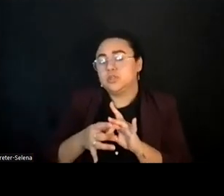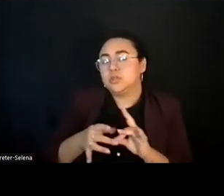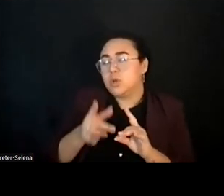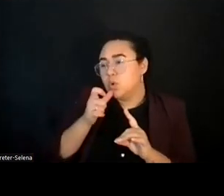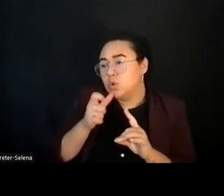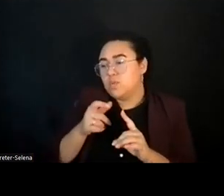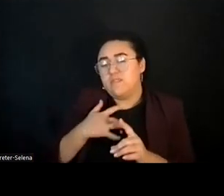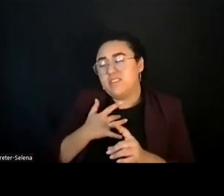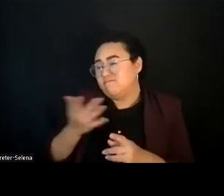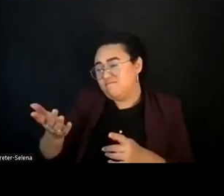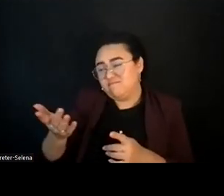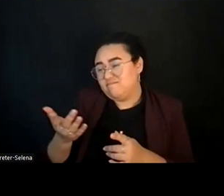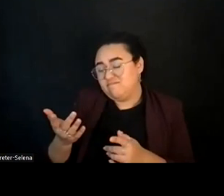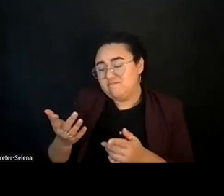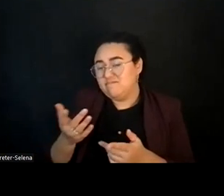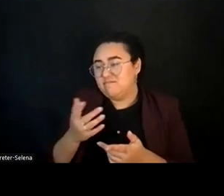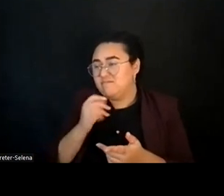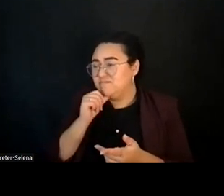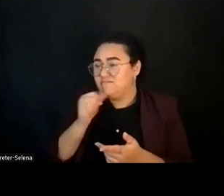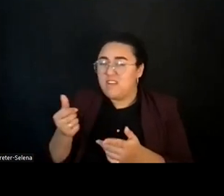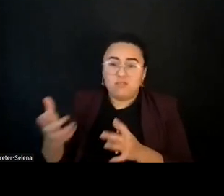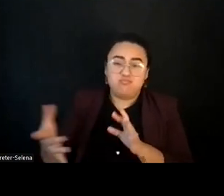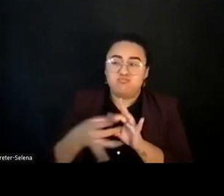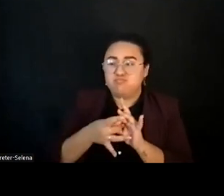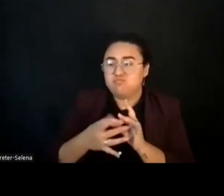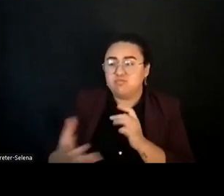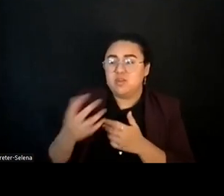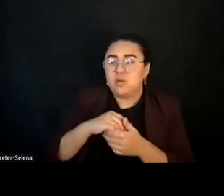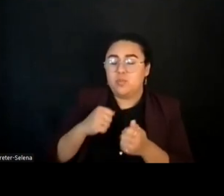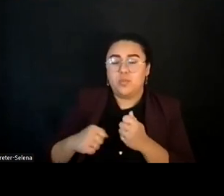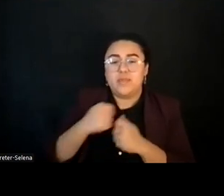And the McBryde brothers, who were pastors and started belonging circles in churches